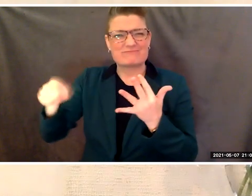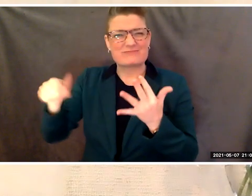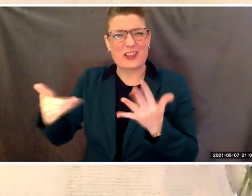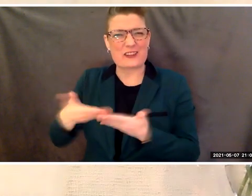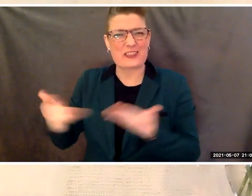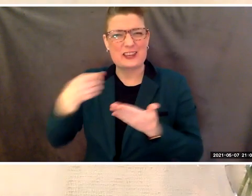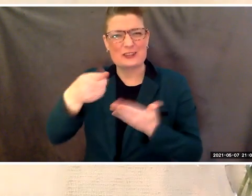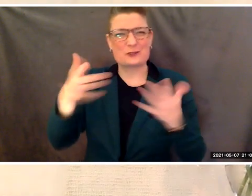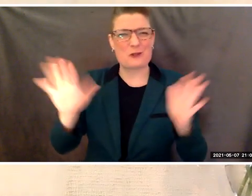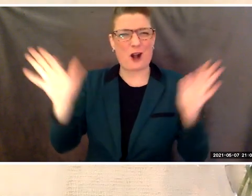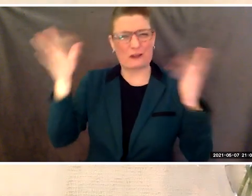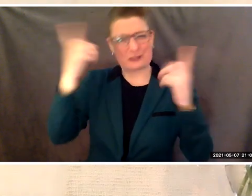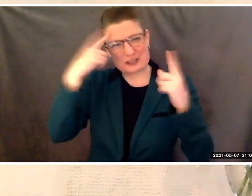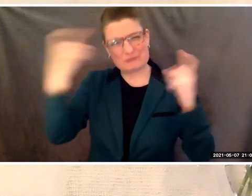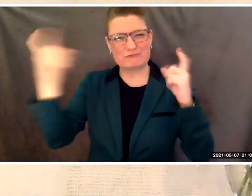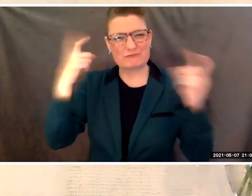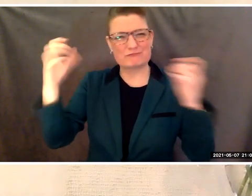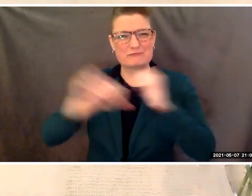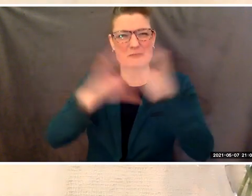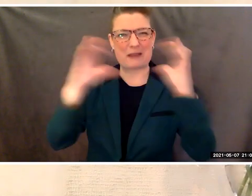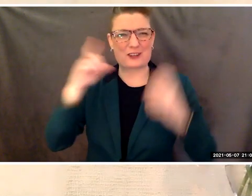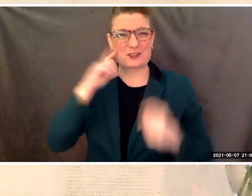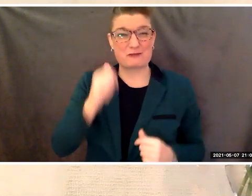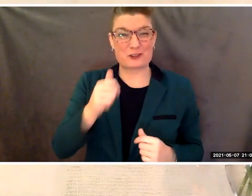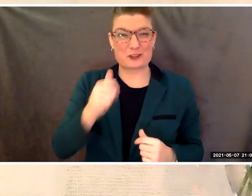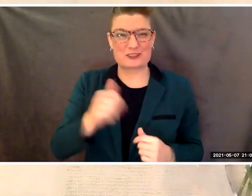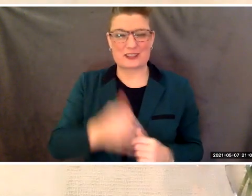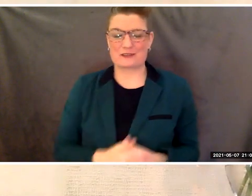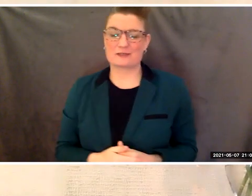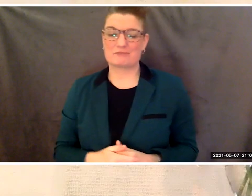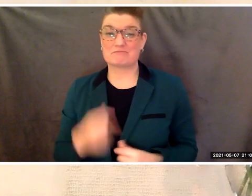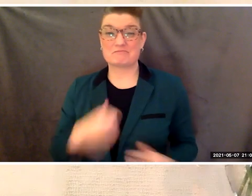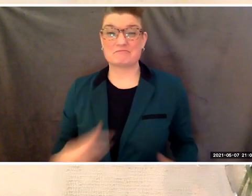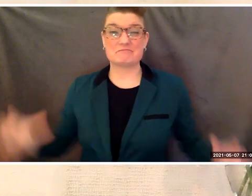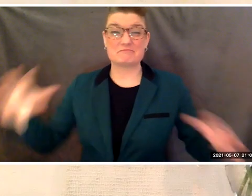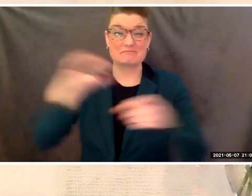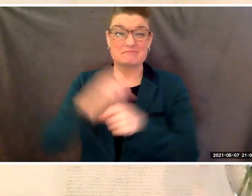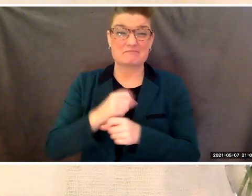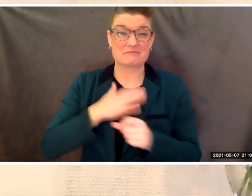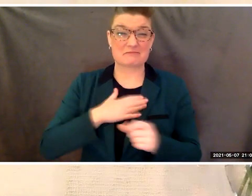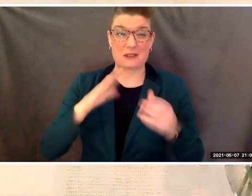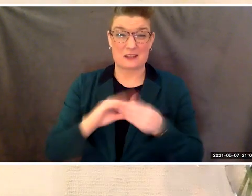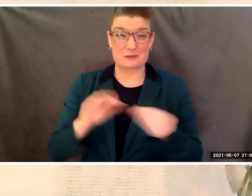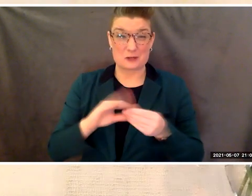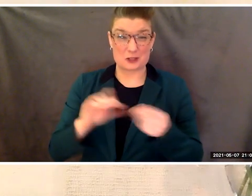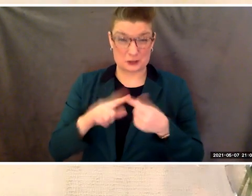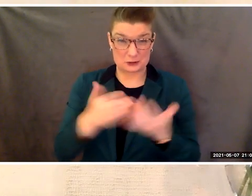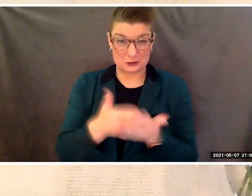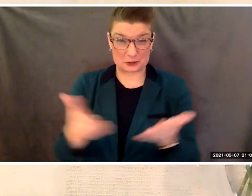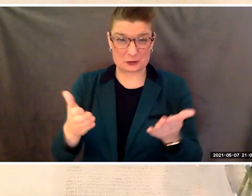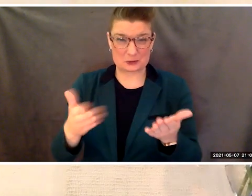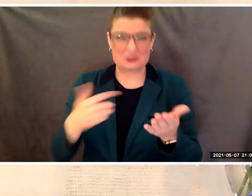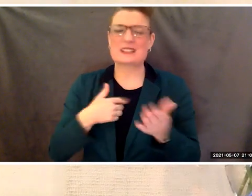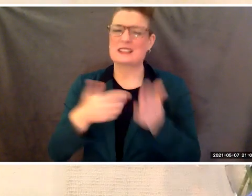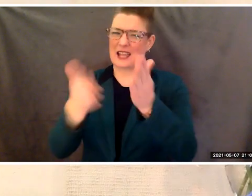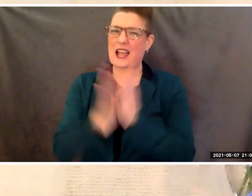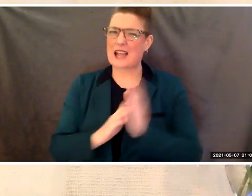Graduates, as I end my words to you, I ask for one thing,